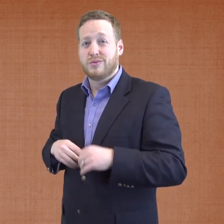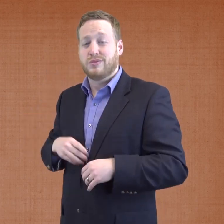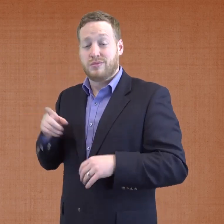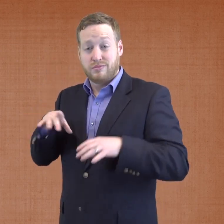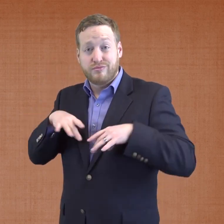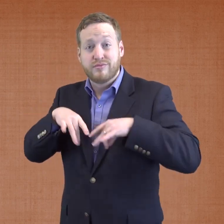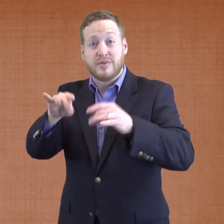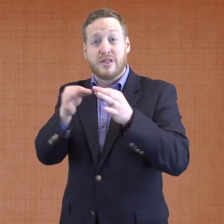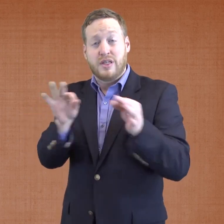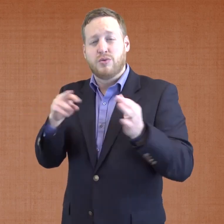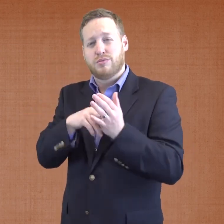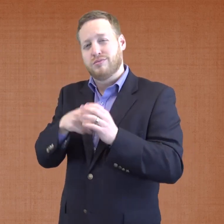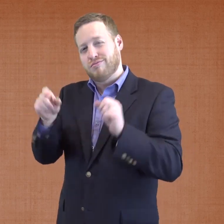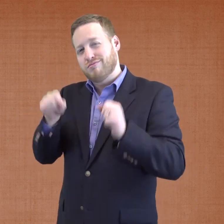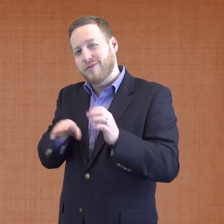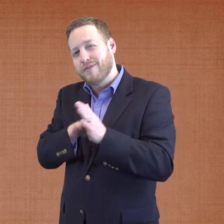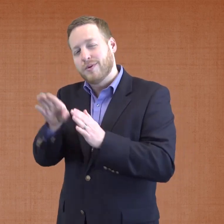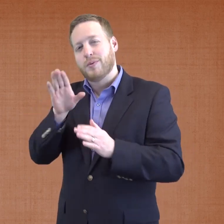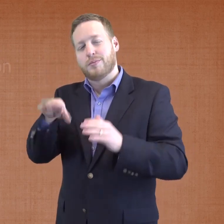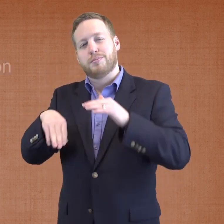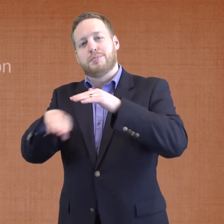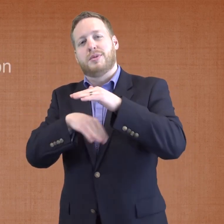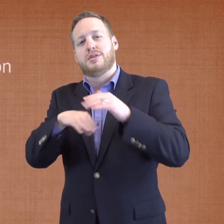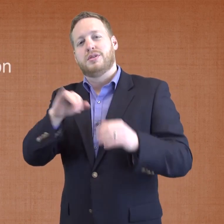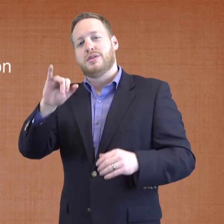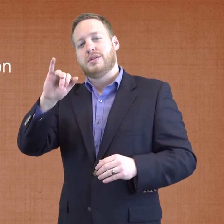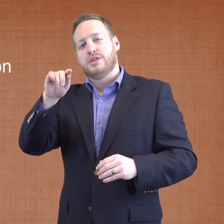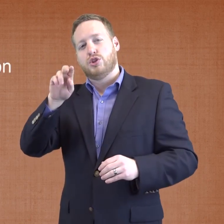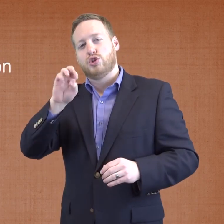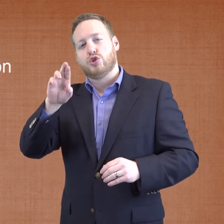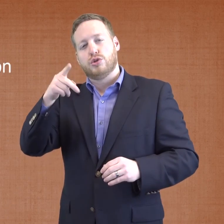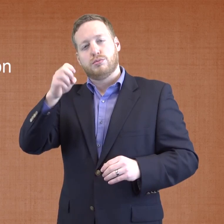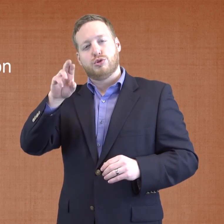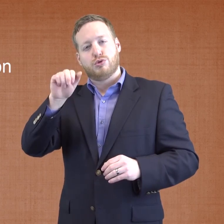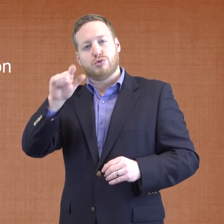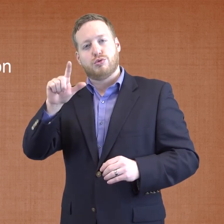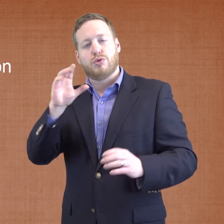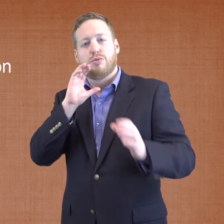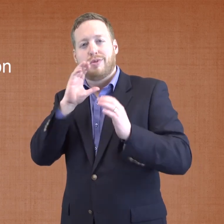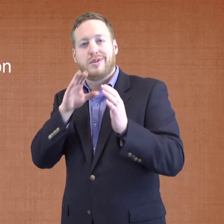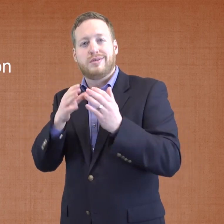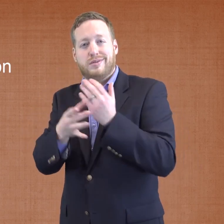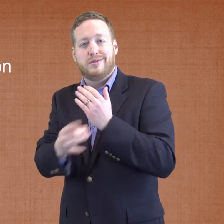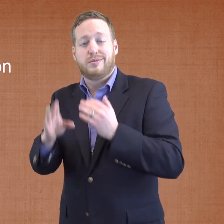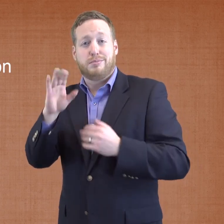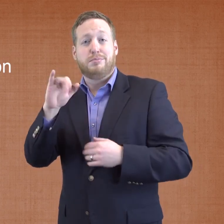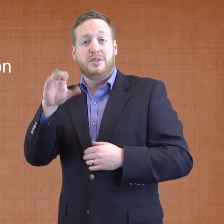After acquiring language, they can develop their Basic Interpersonal Communication Skills (BICS),